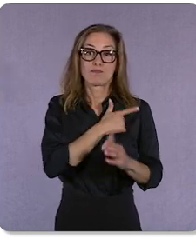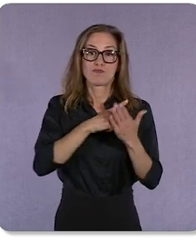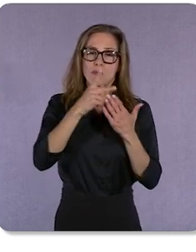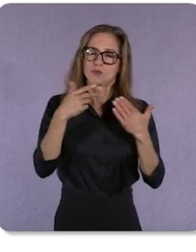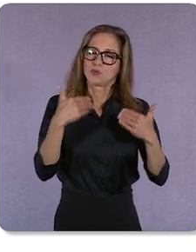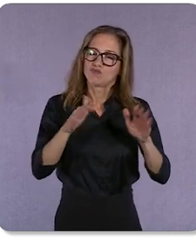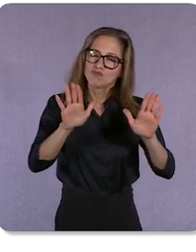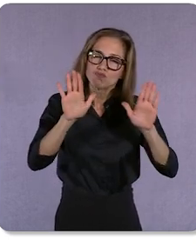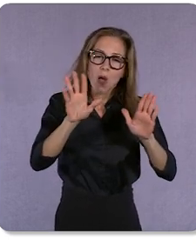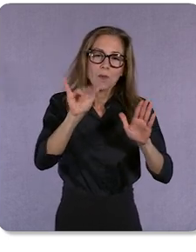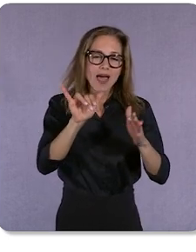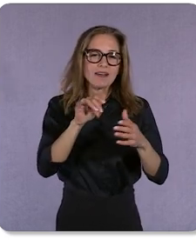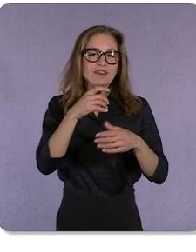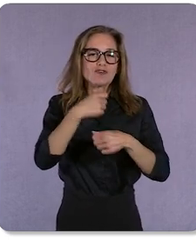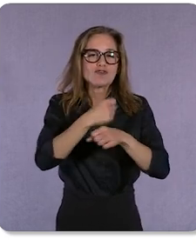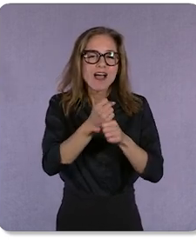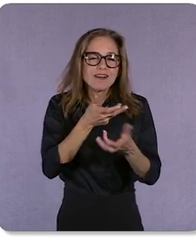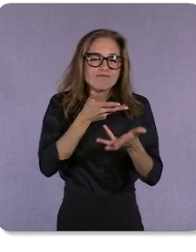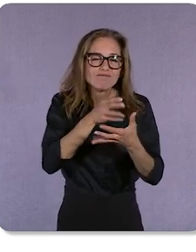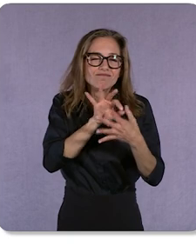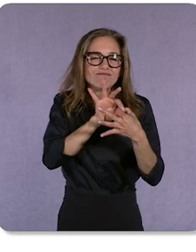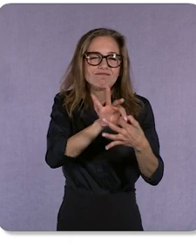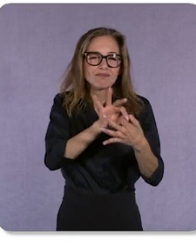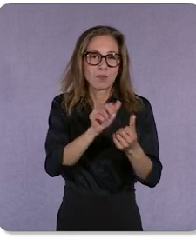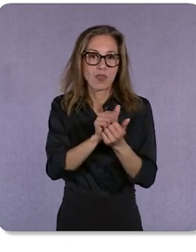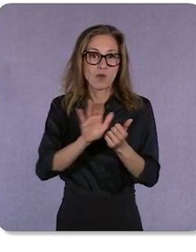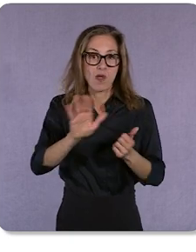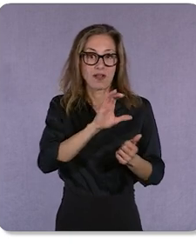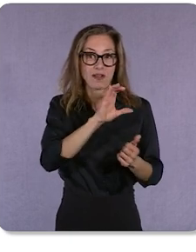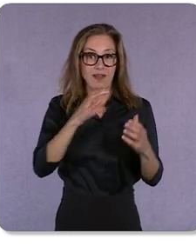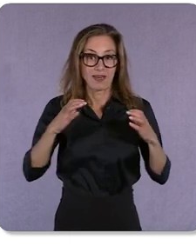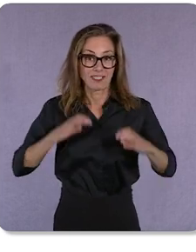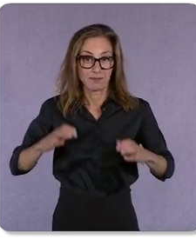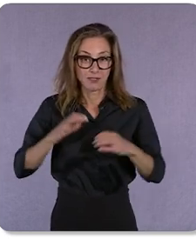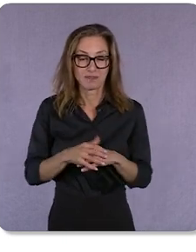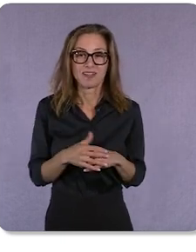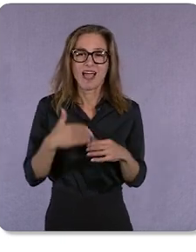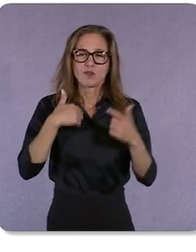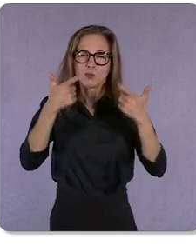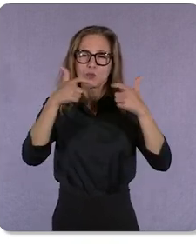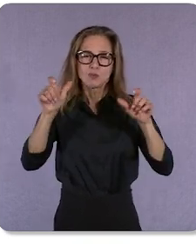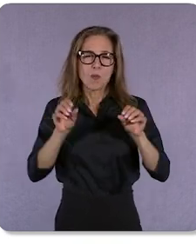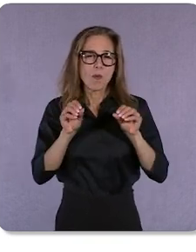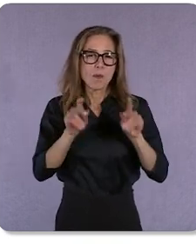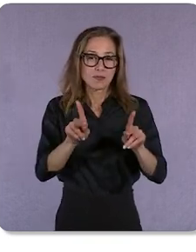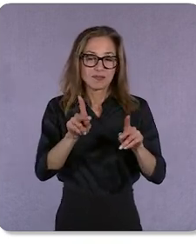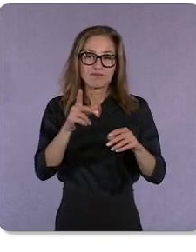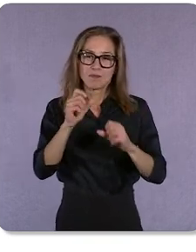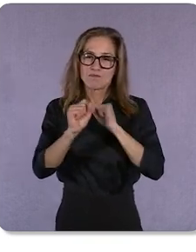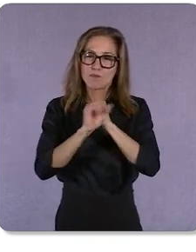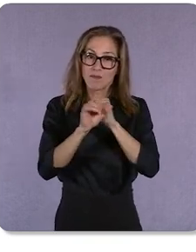rich first party experiences with your customers. And there’s a huge opportunity to promote the value of your loyalty program